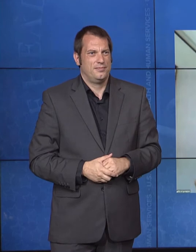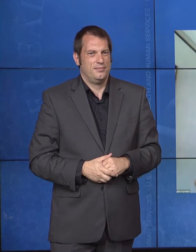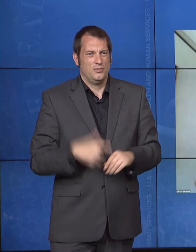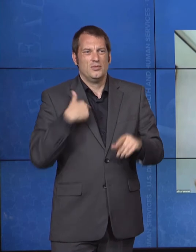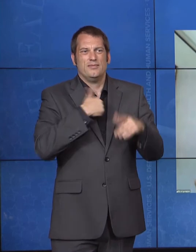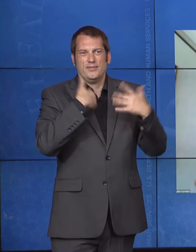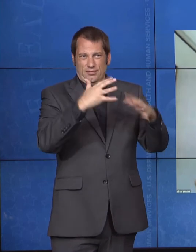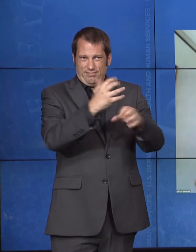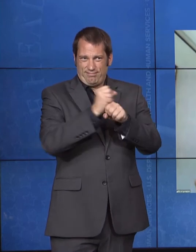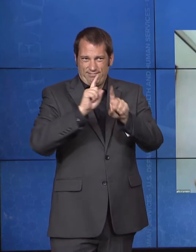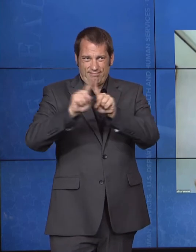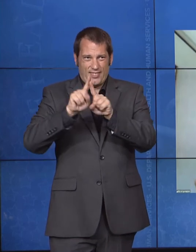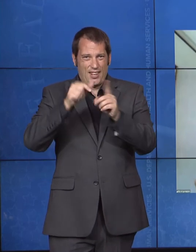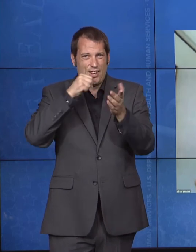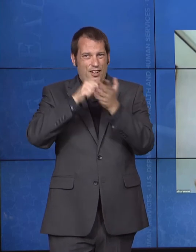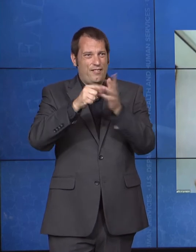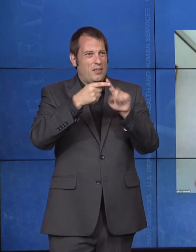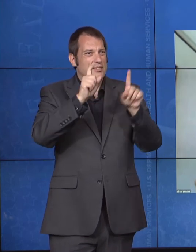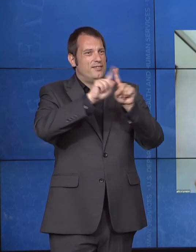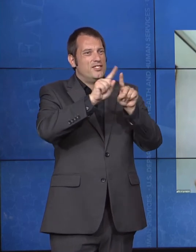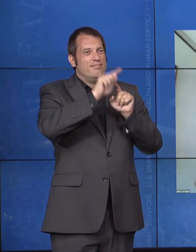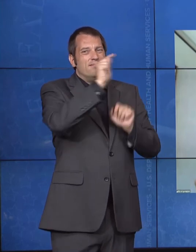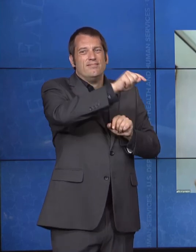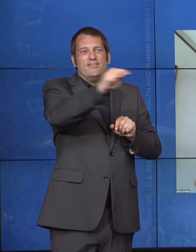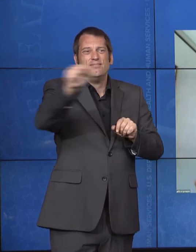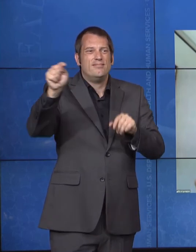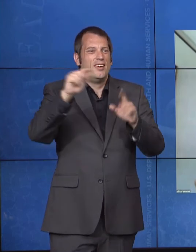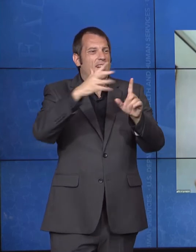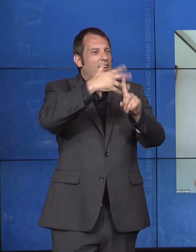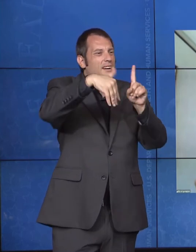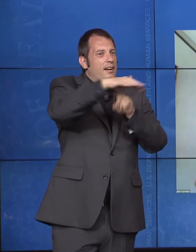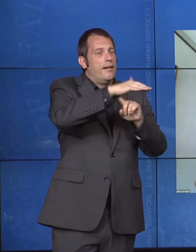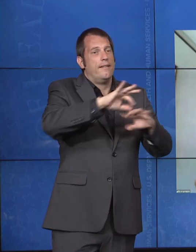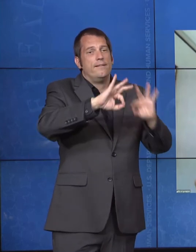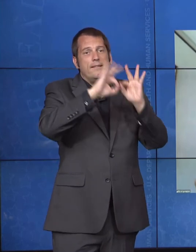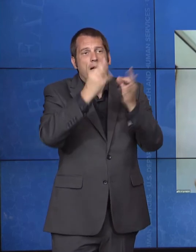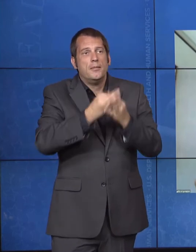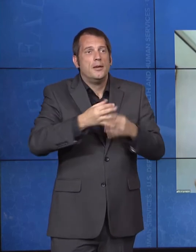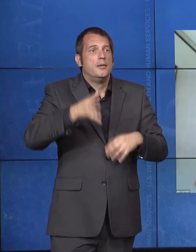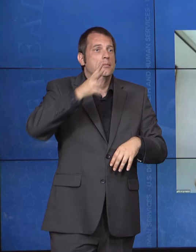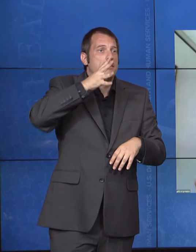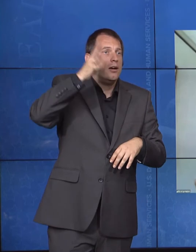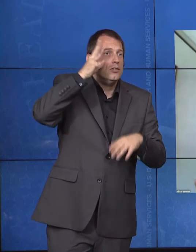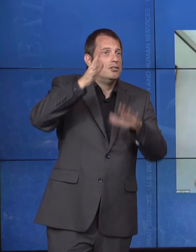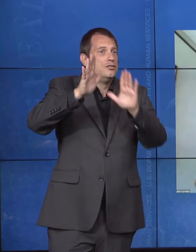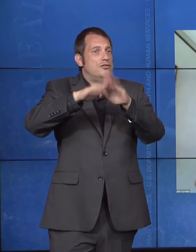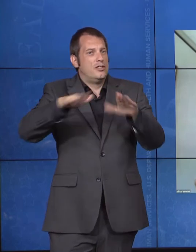from families, from parents from the kids who are getting services during the summer,